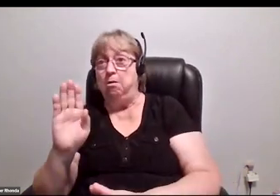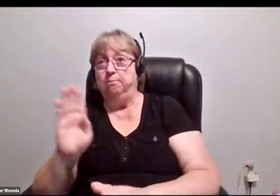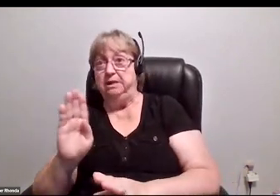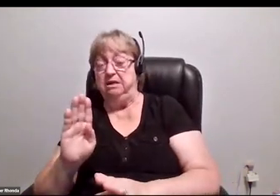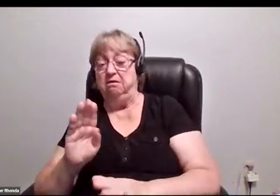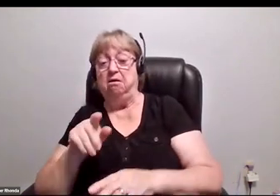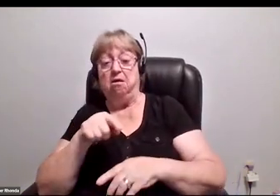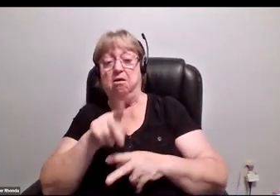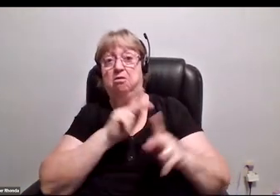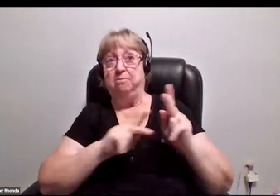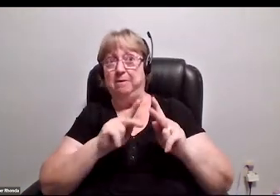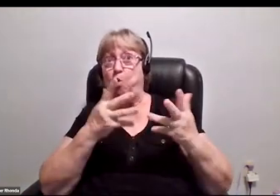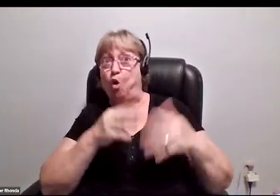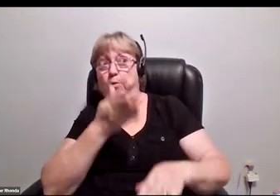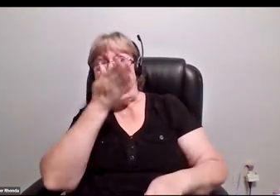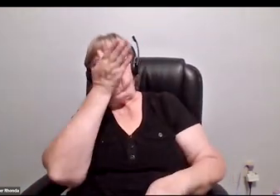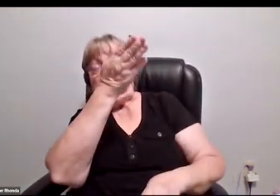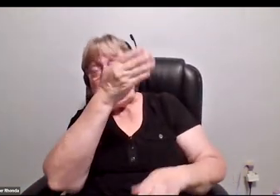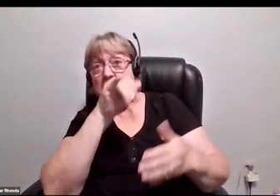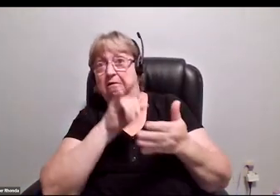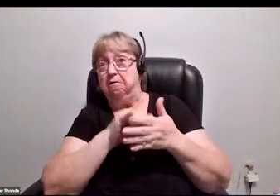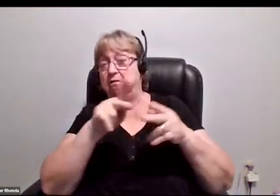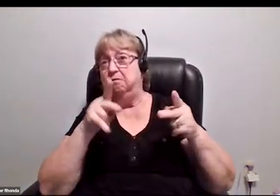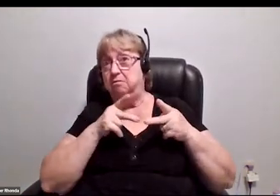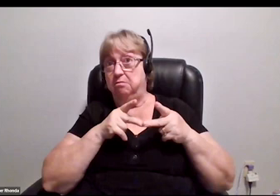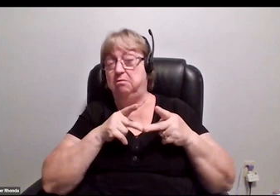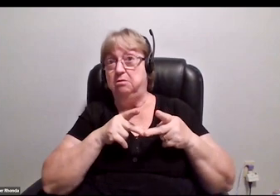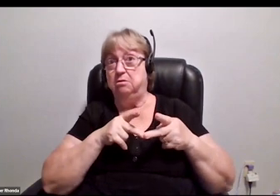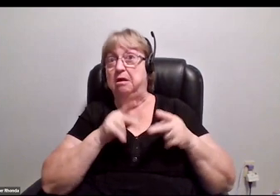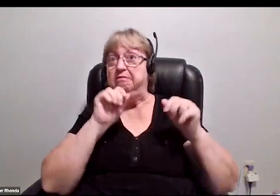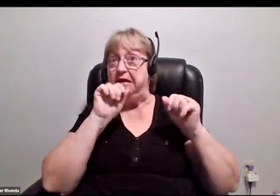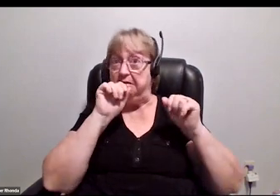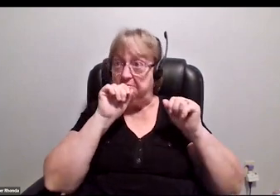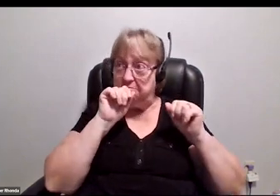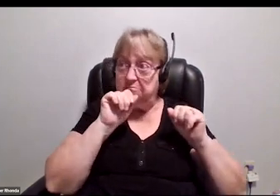get the folks already in those positions who do interface with disability,